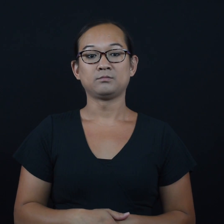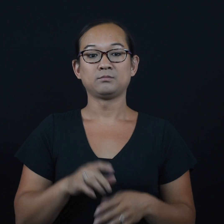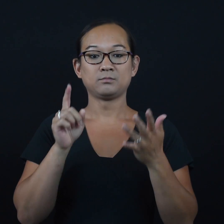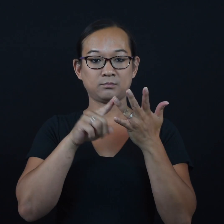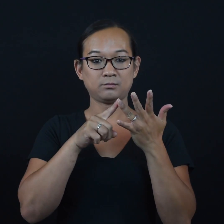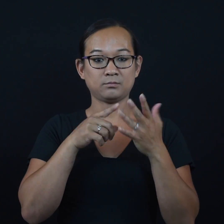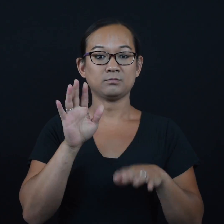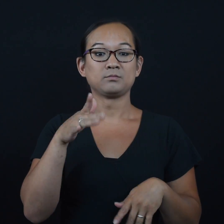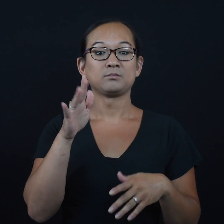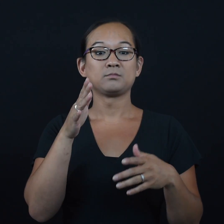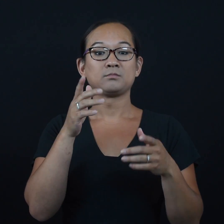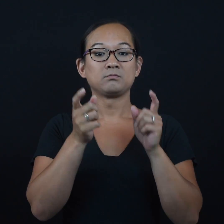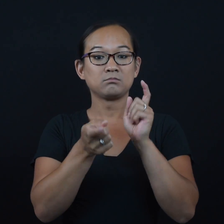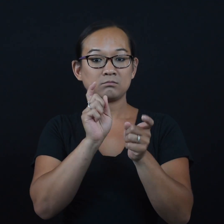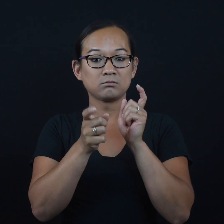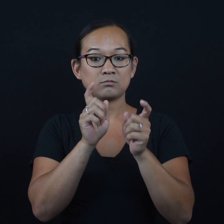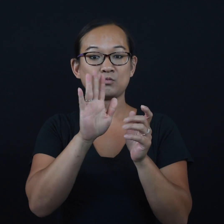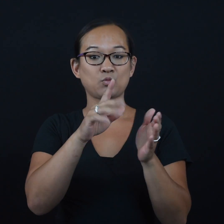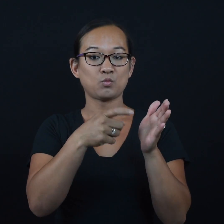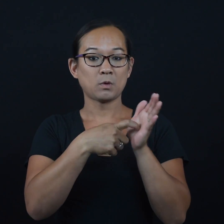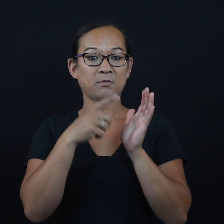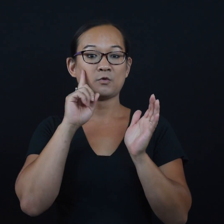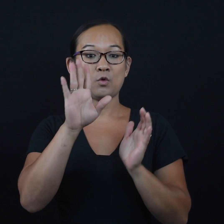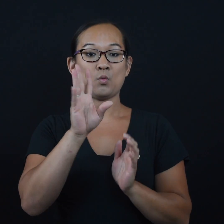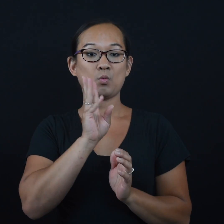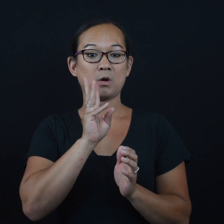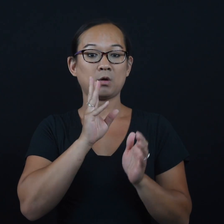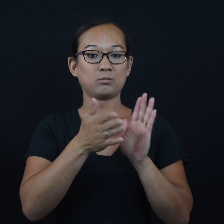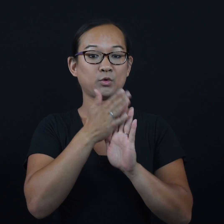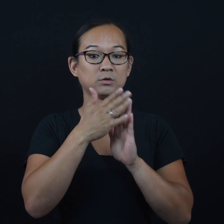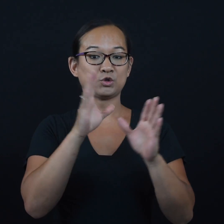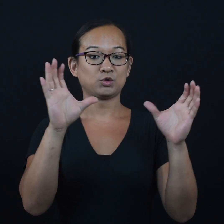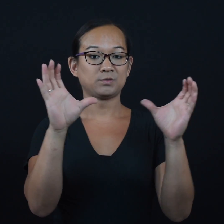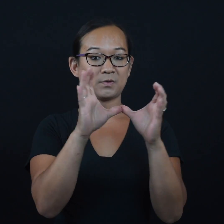● Modifying requirements for water operator certification